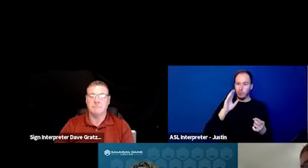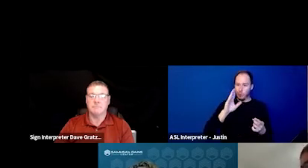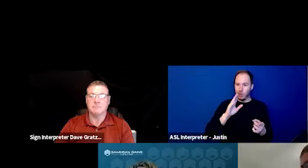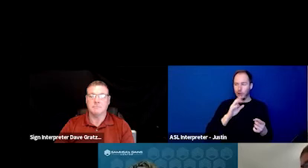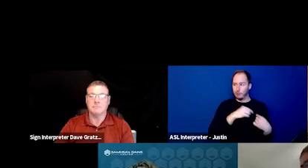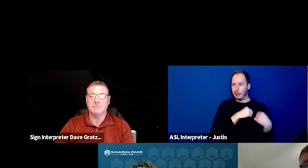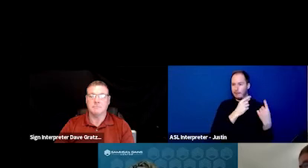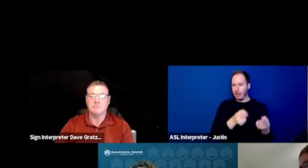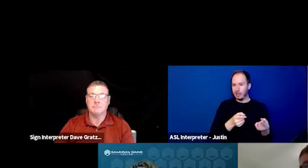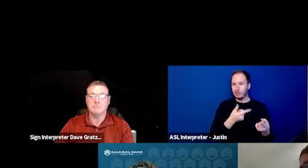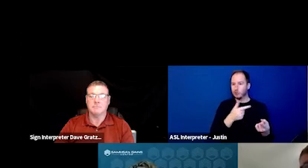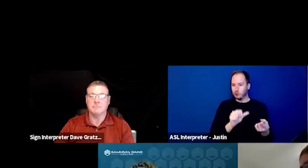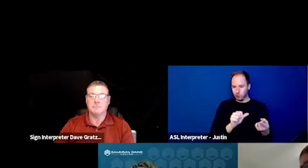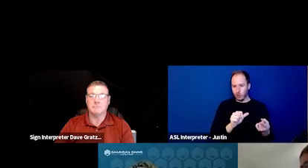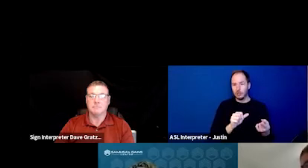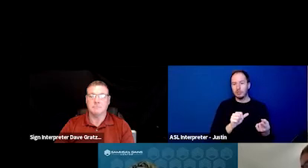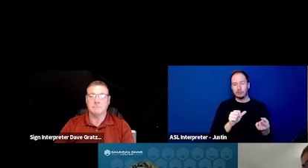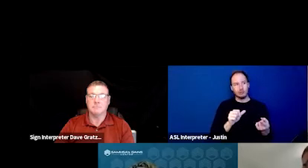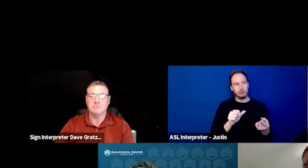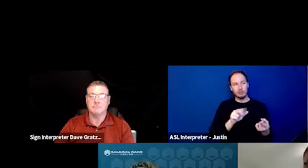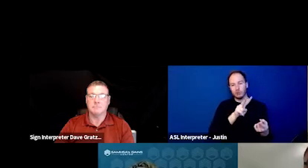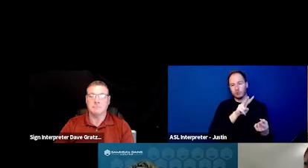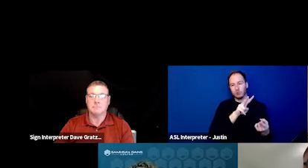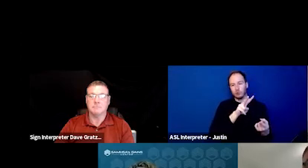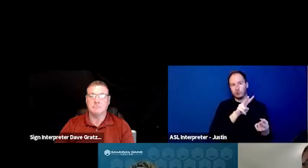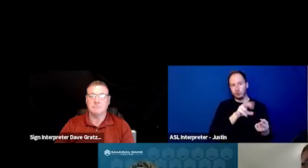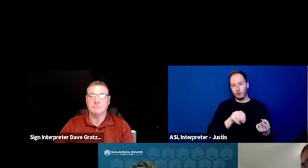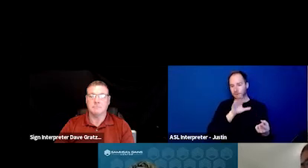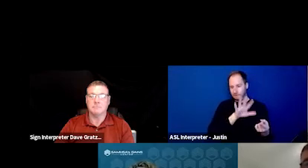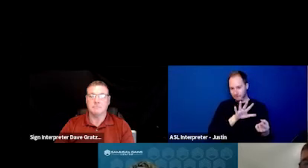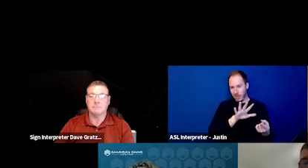in place in Georgia since 2005 and the number 988.